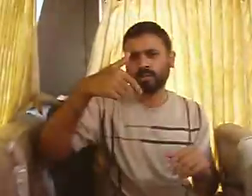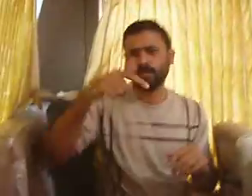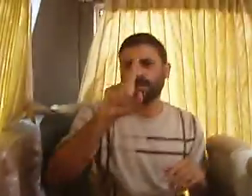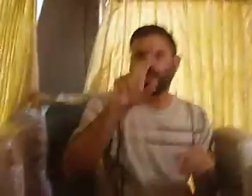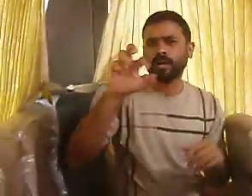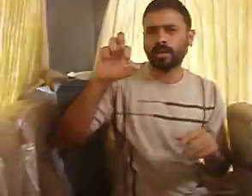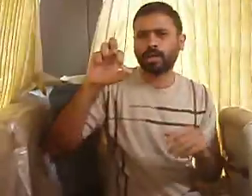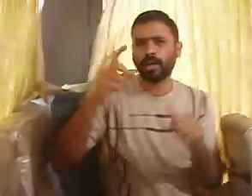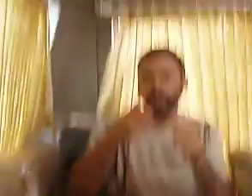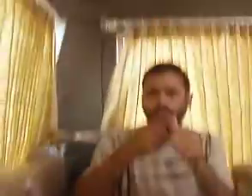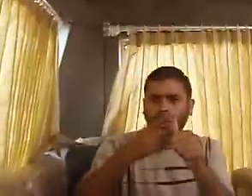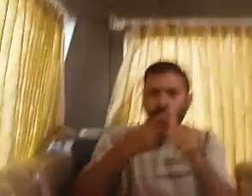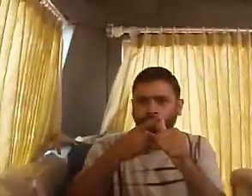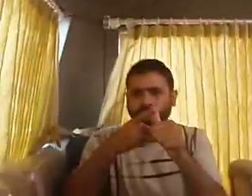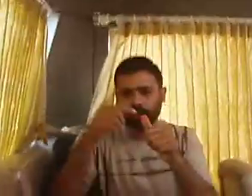The conference was on 17-18 April.